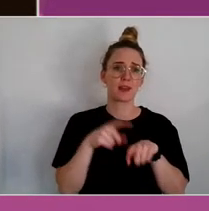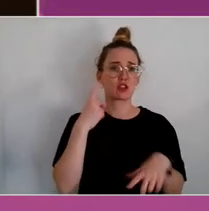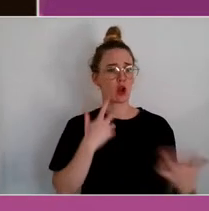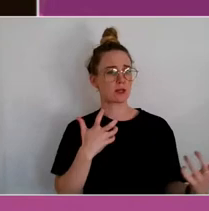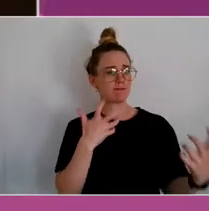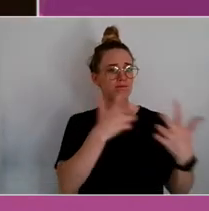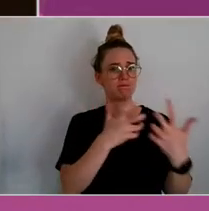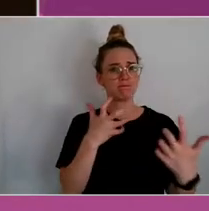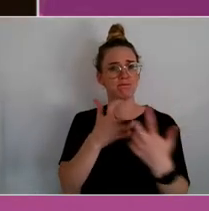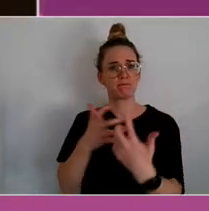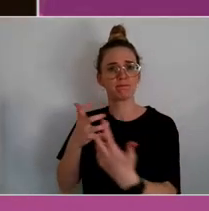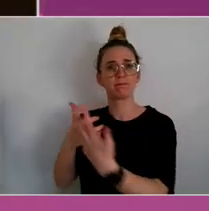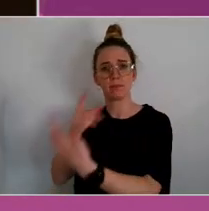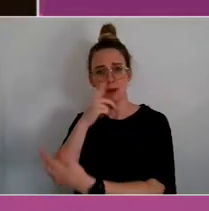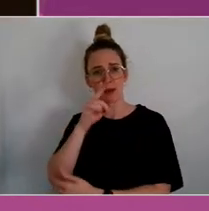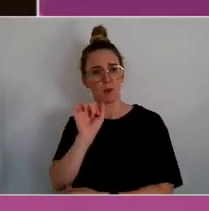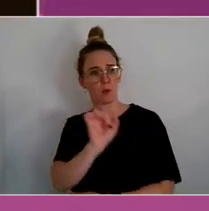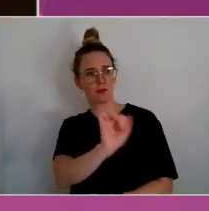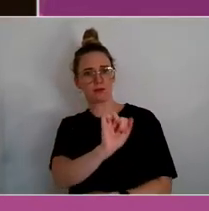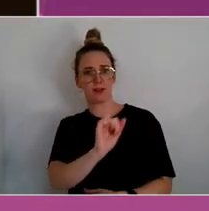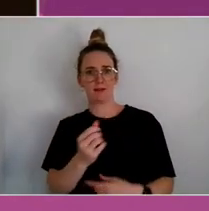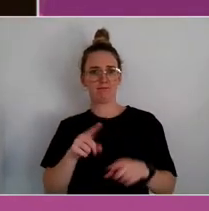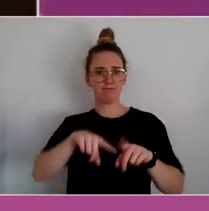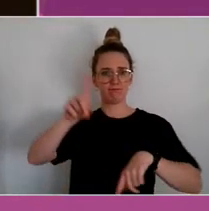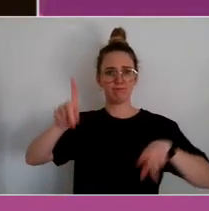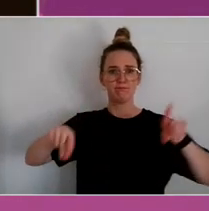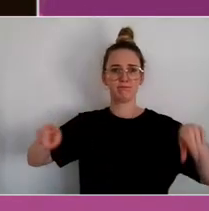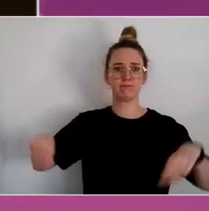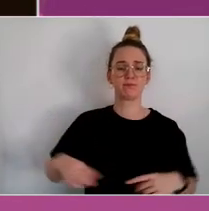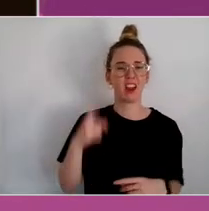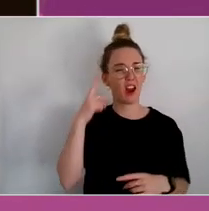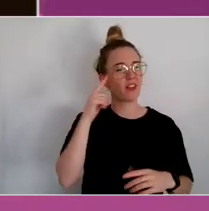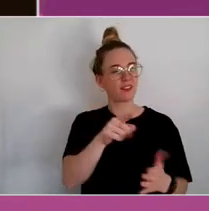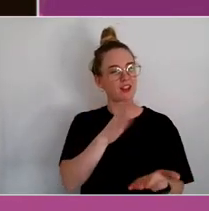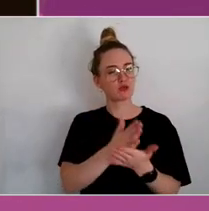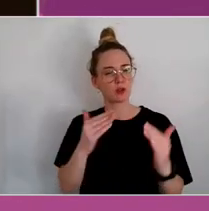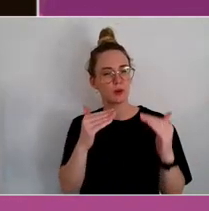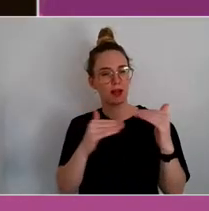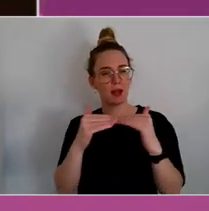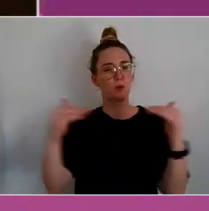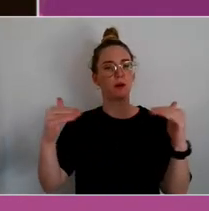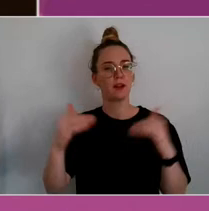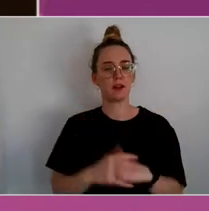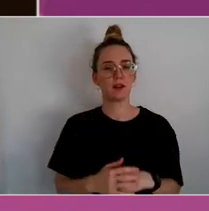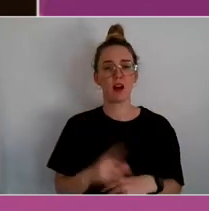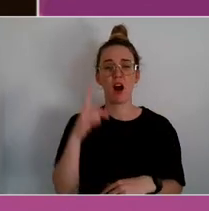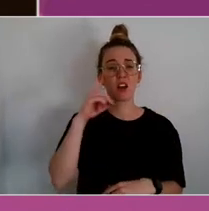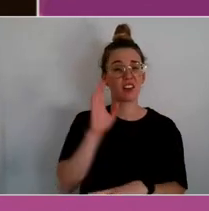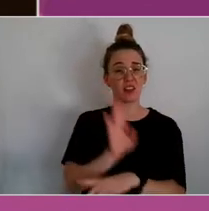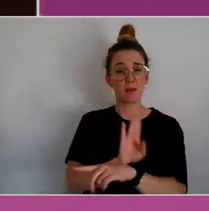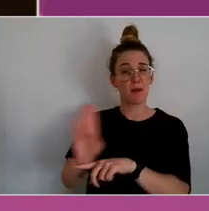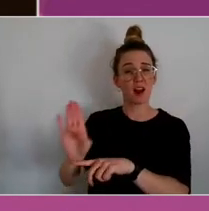So the agency, I think the whole panel has been speaking about is really fundamental